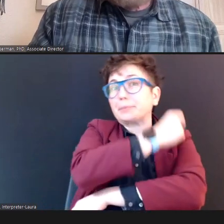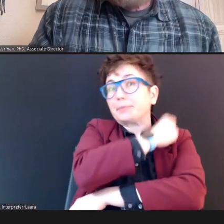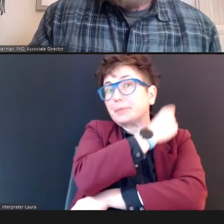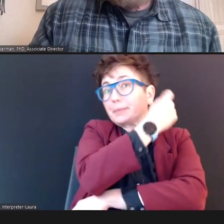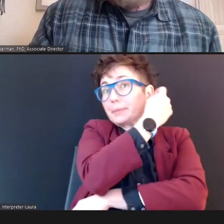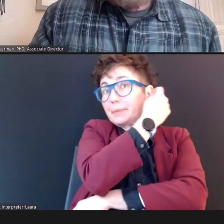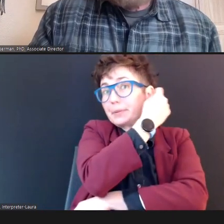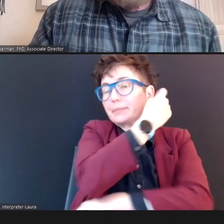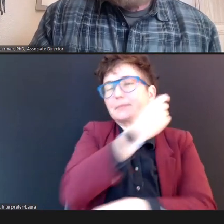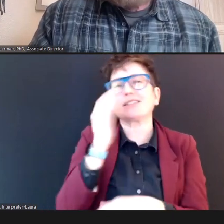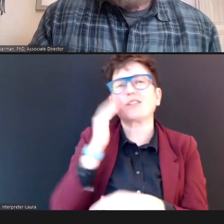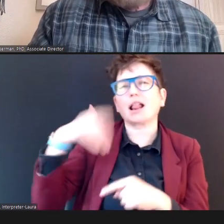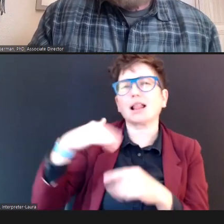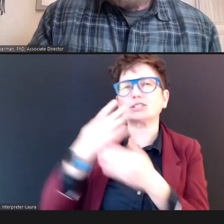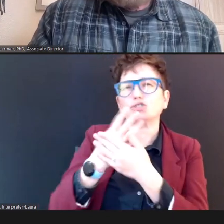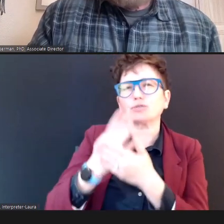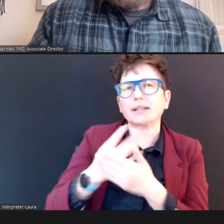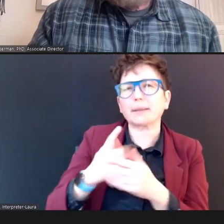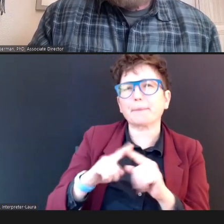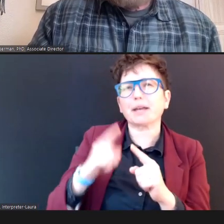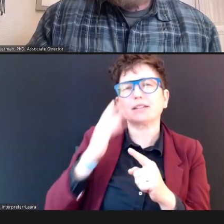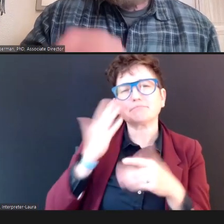actually screening but I may take time to familiarize them, with not